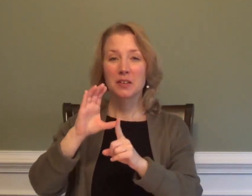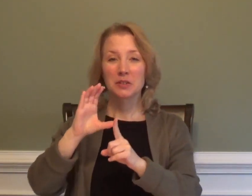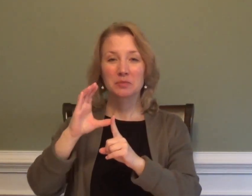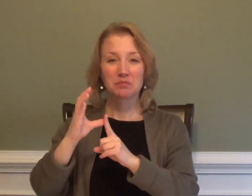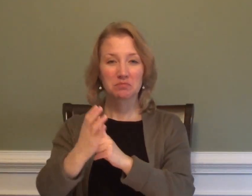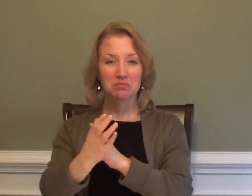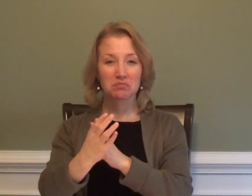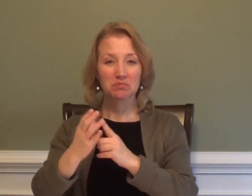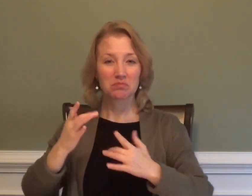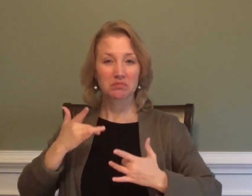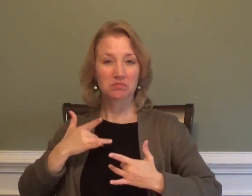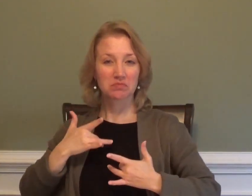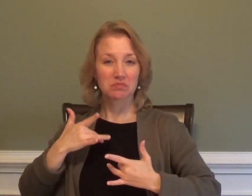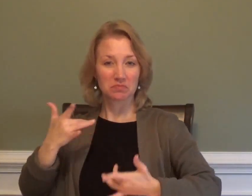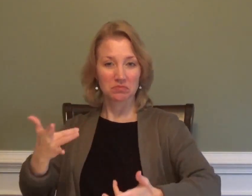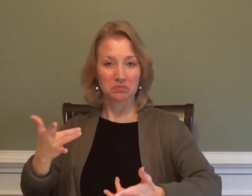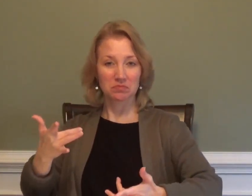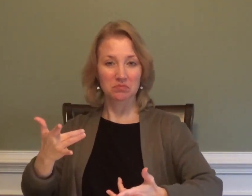CULTURAL TENDENCIES